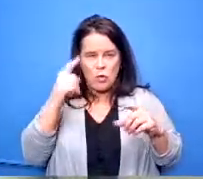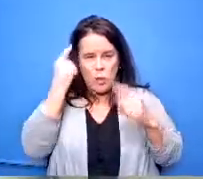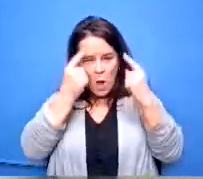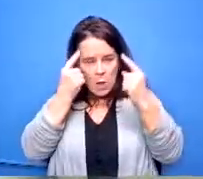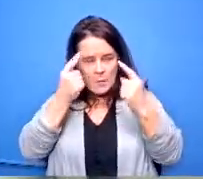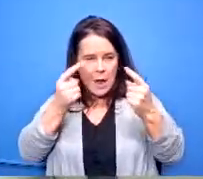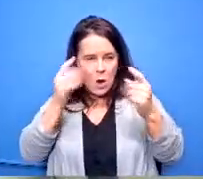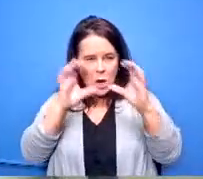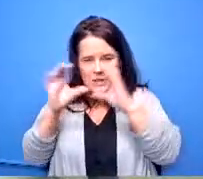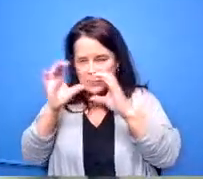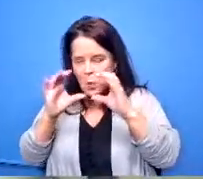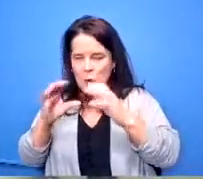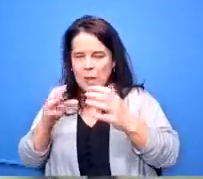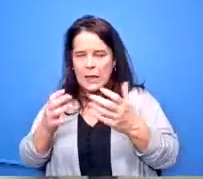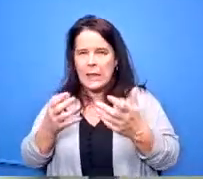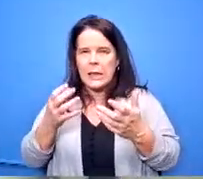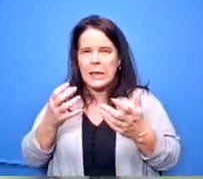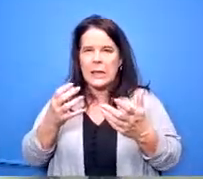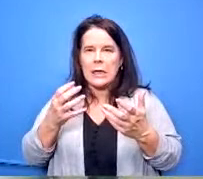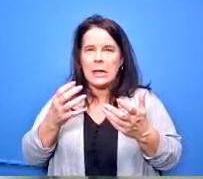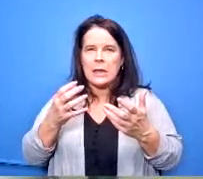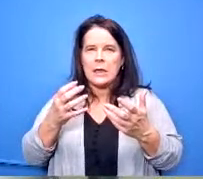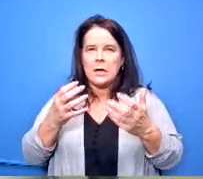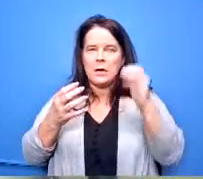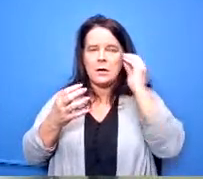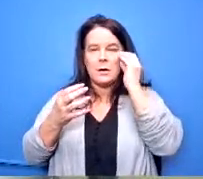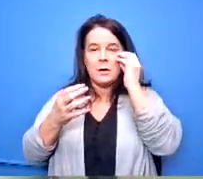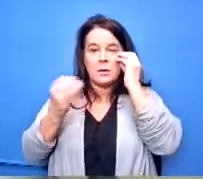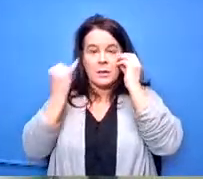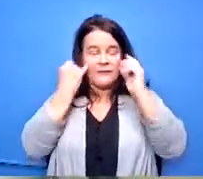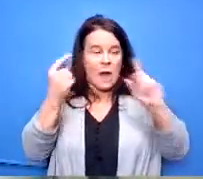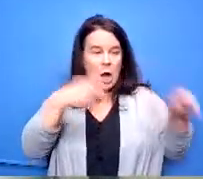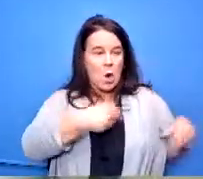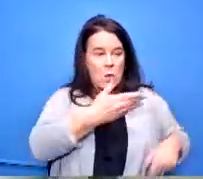high schools like say if i went to dunbar but i was interested in the media program opponents